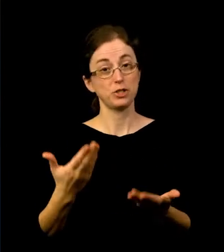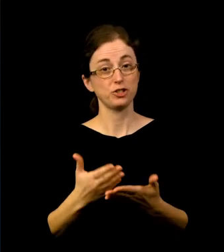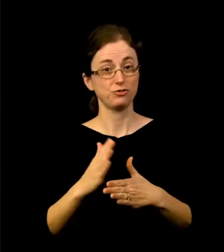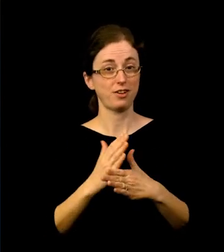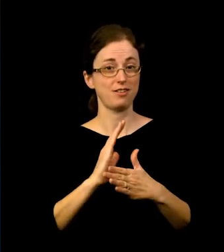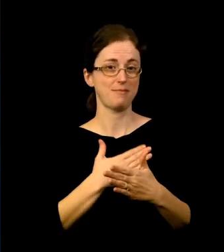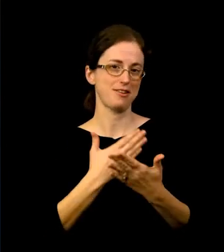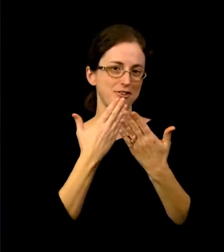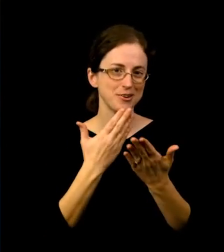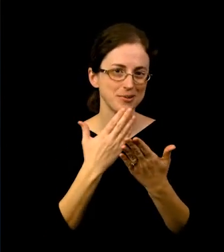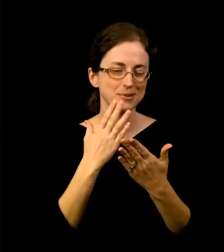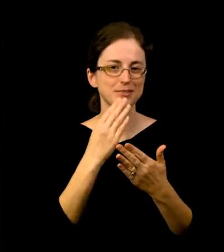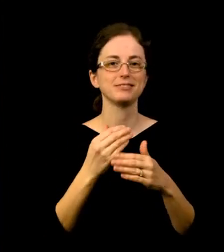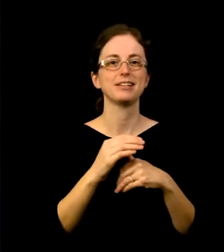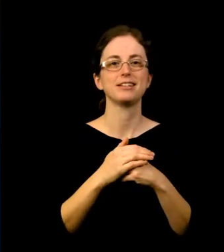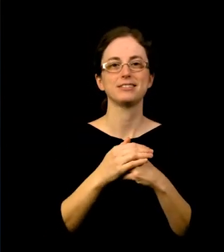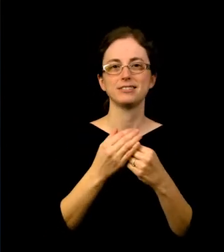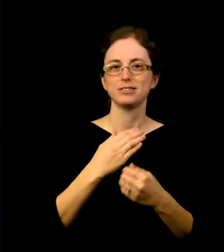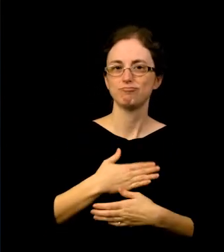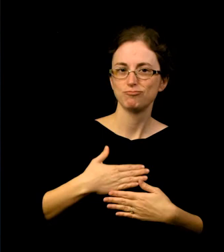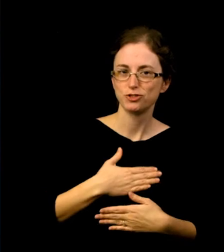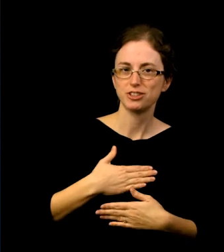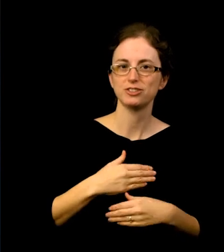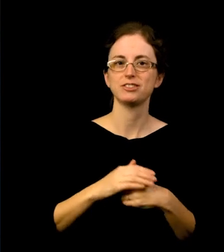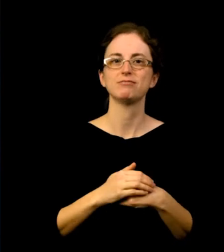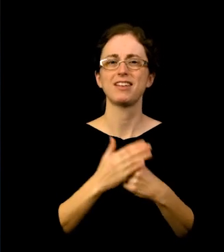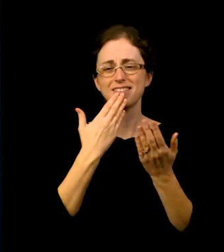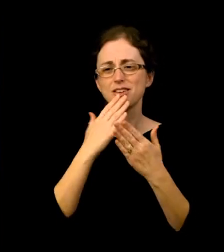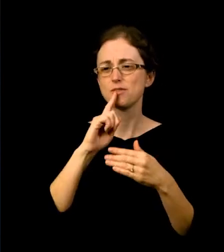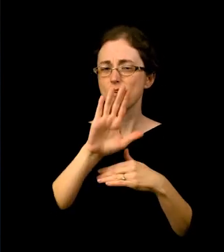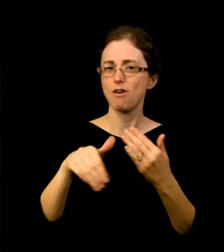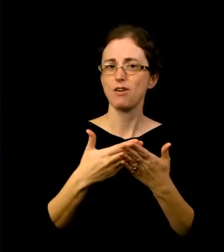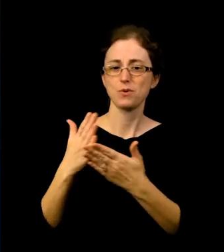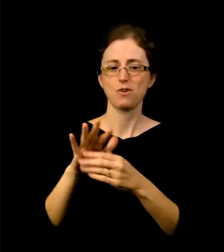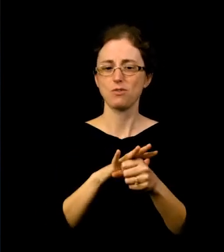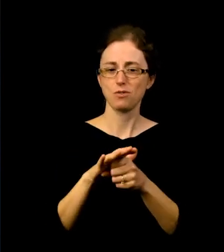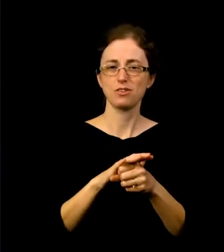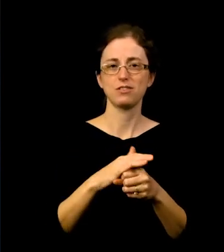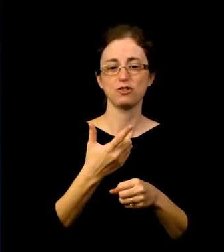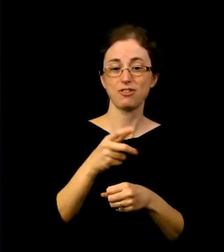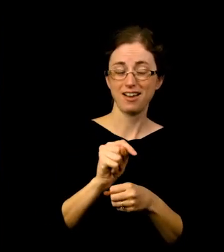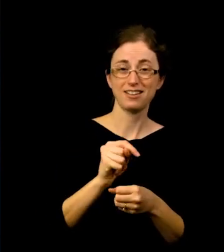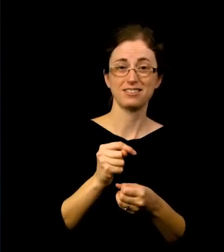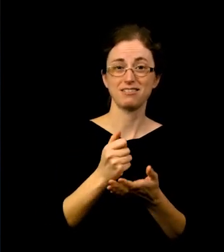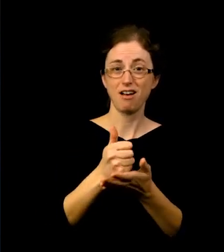Especially Black, Indigenous, People of Color, and LGBTQIA+, and neuro diverse